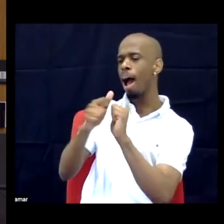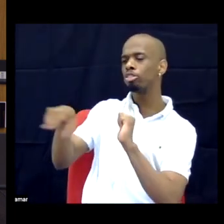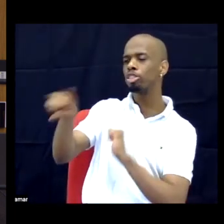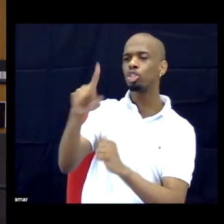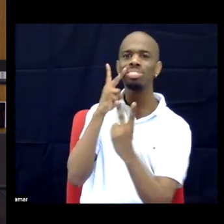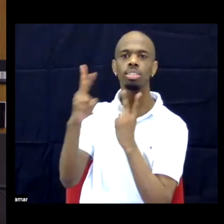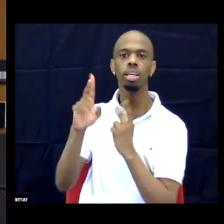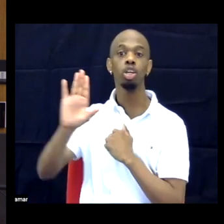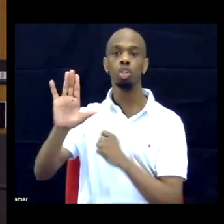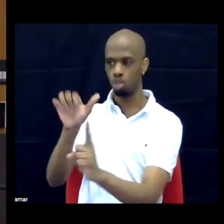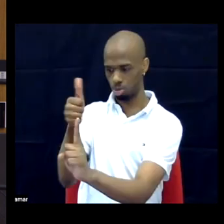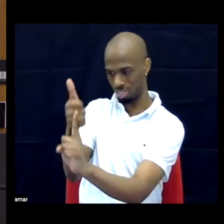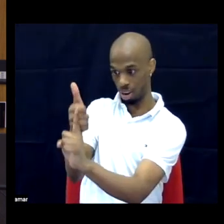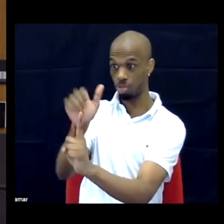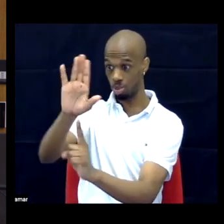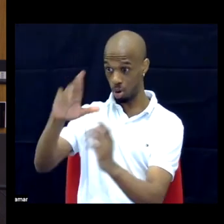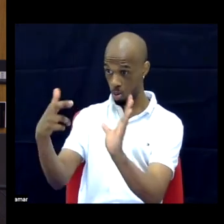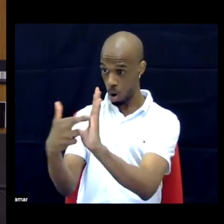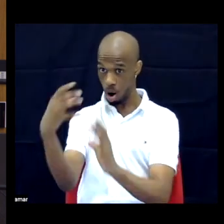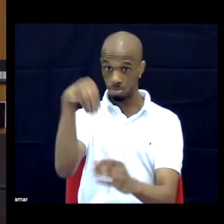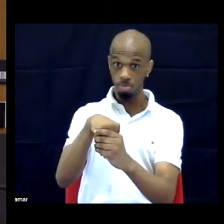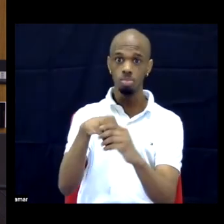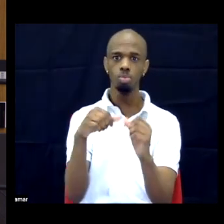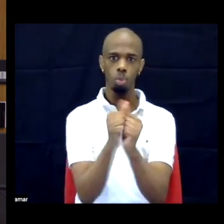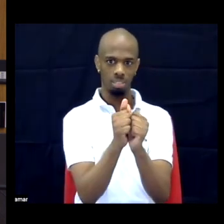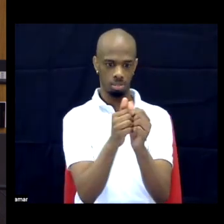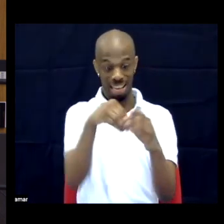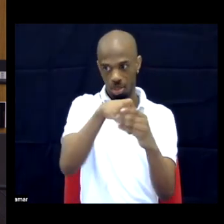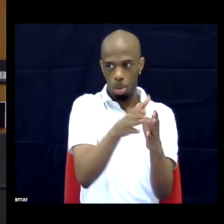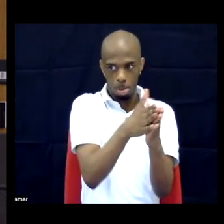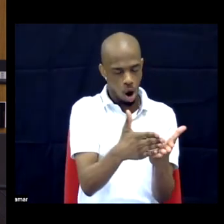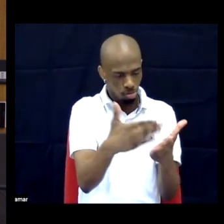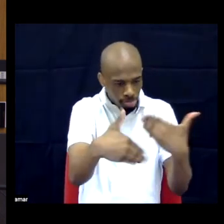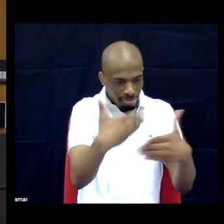and your role in these efforts may have evolved over the course of the book, because you've